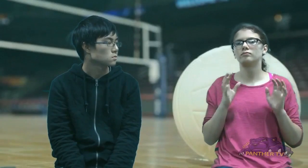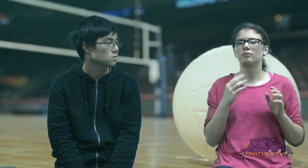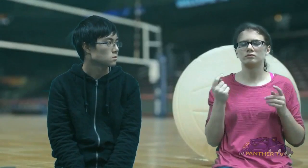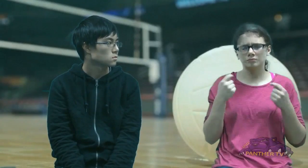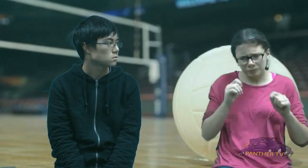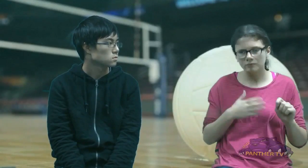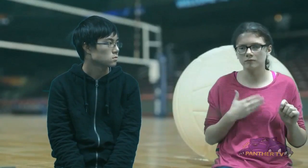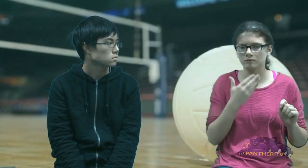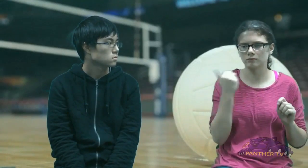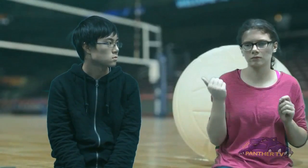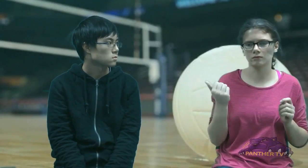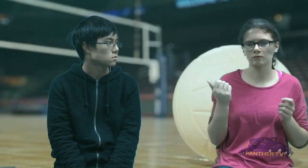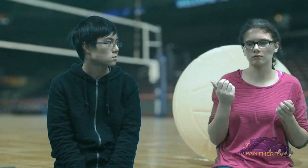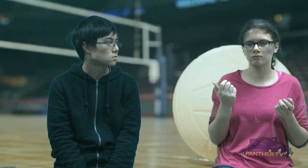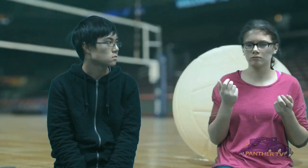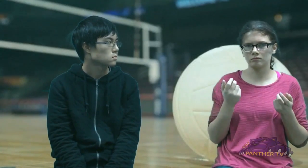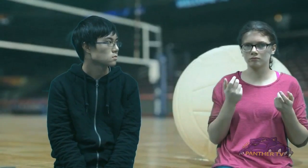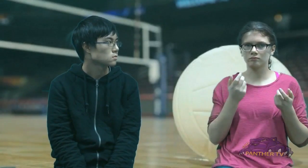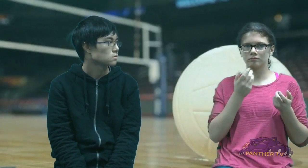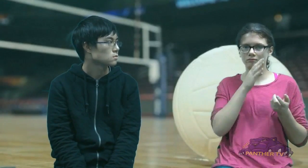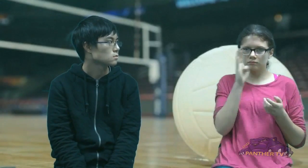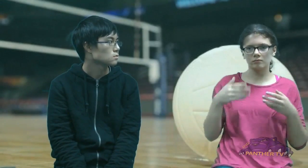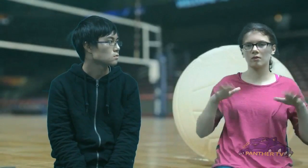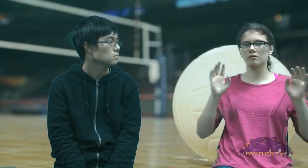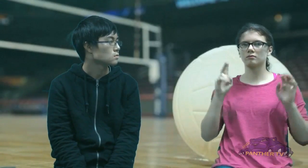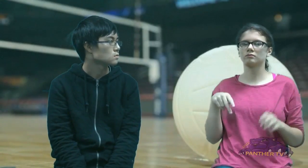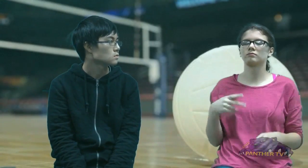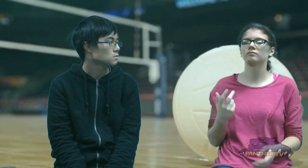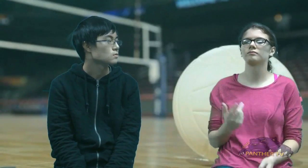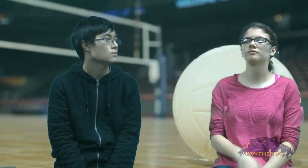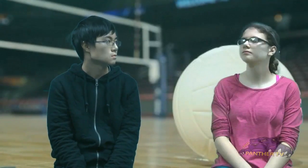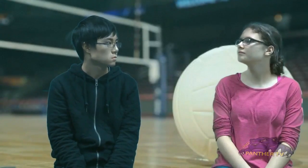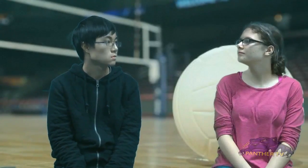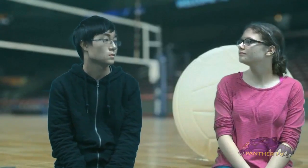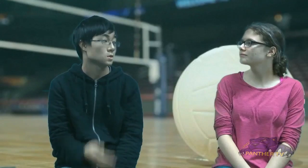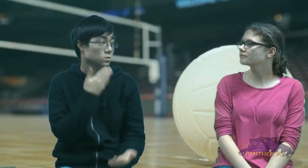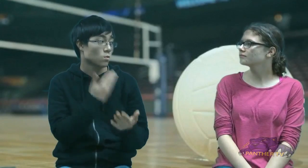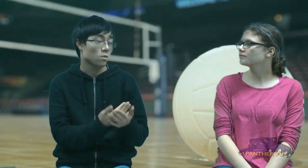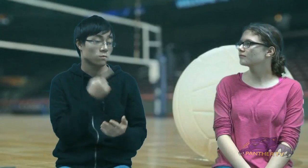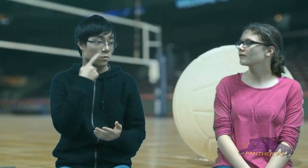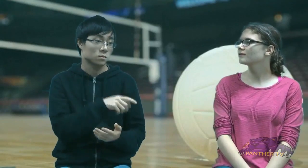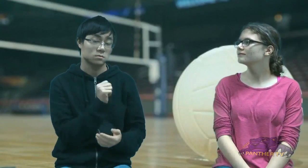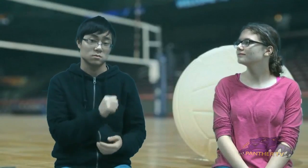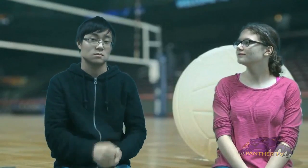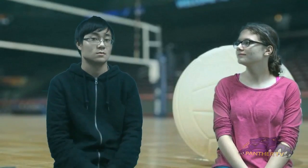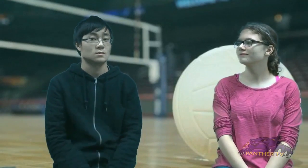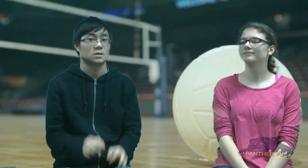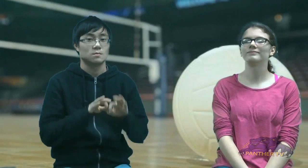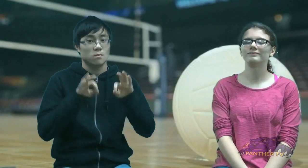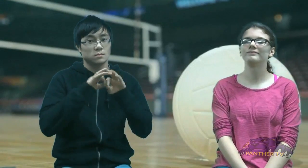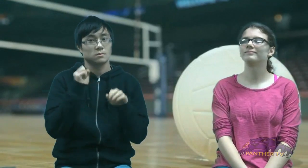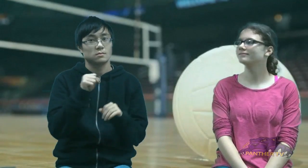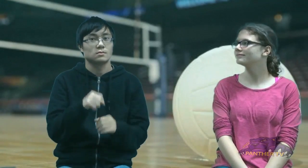And I also do my best and never give up. Good for you! It's very important that you don't give up.